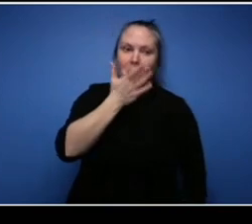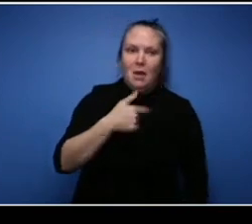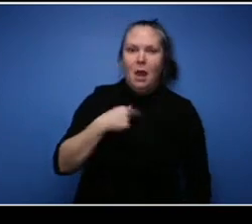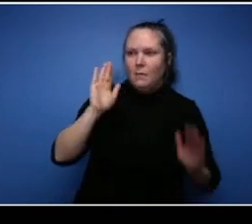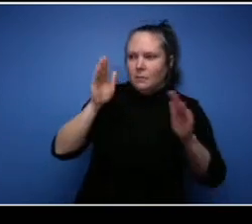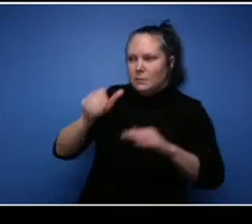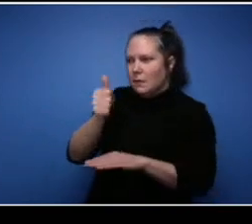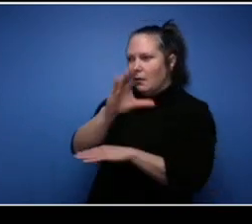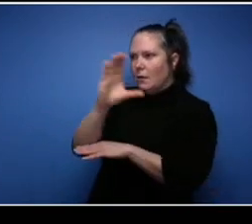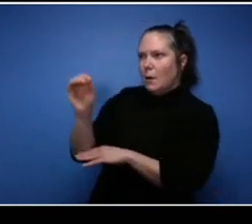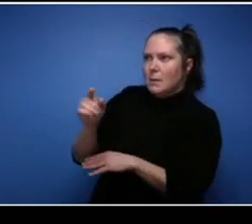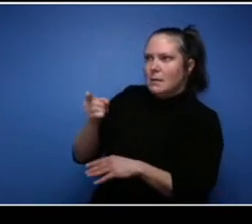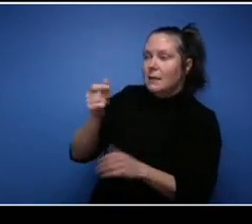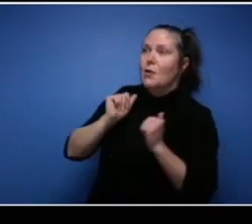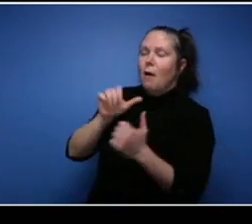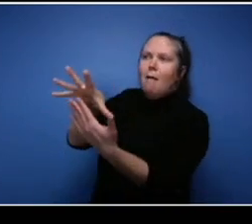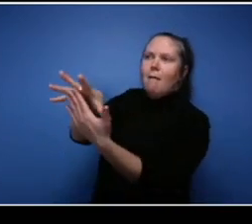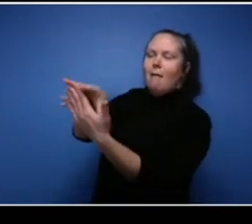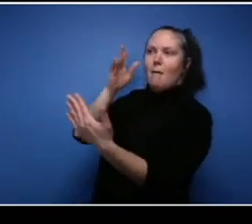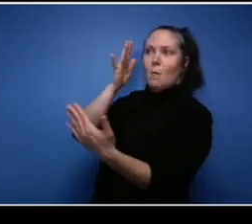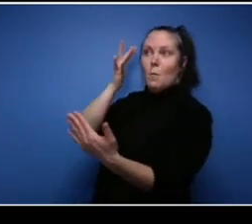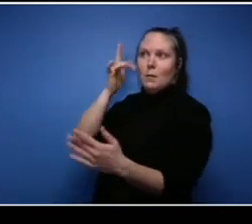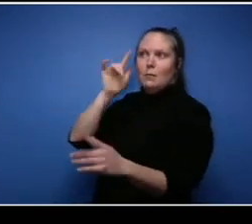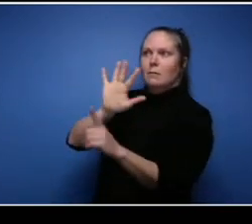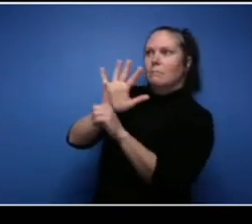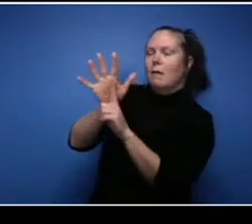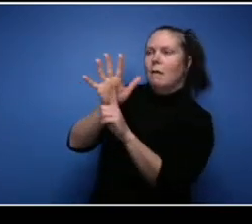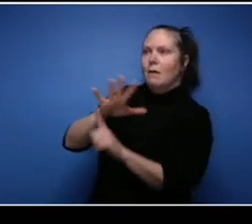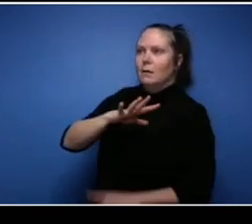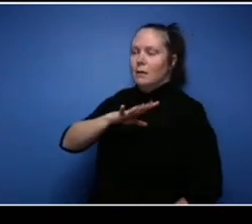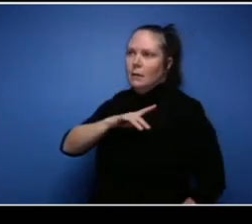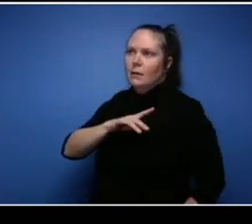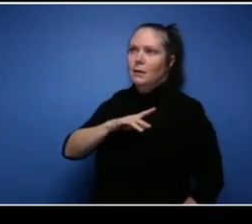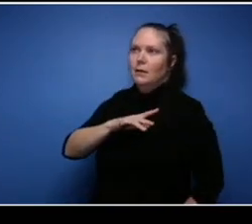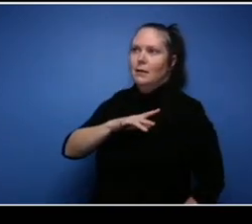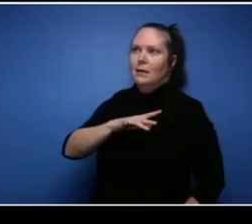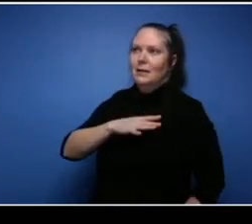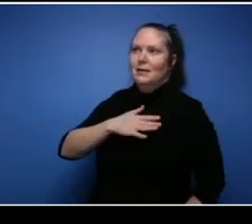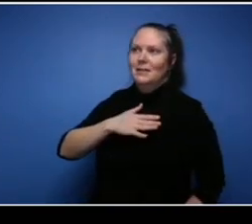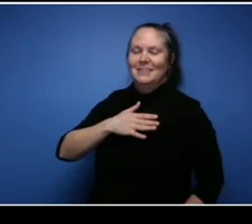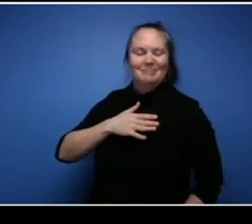to emulate that in my own business and it didn't work for me and it's really difficult